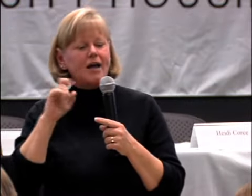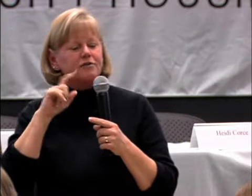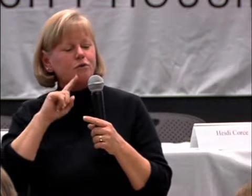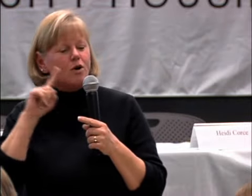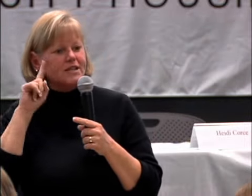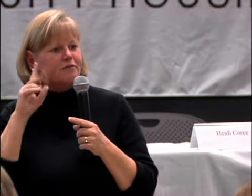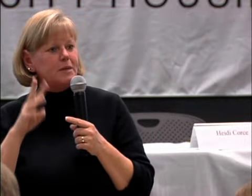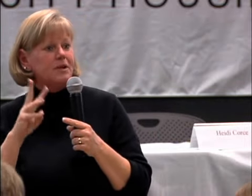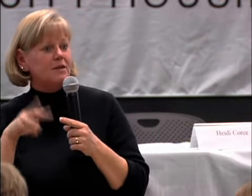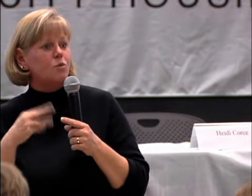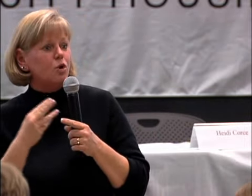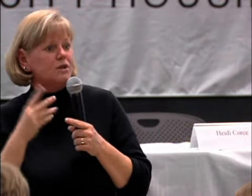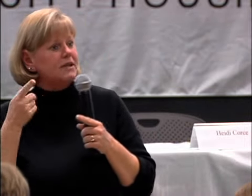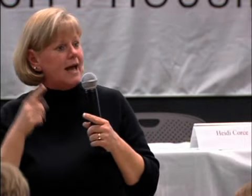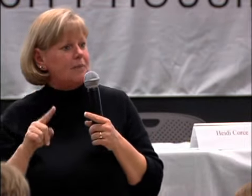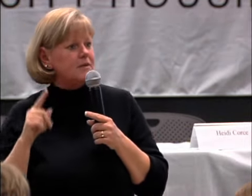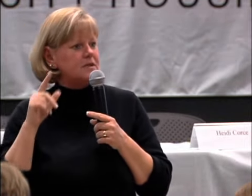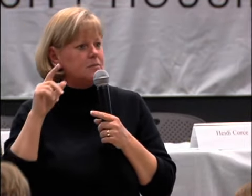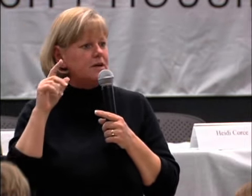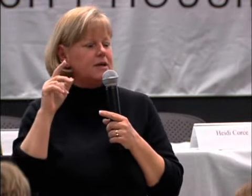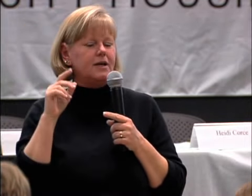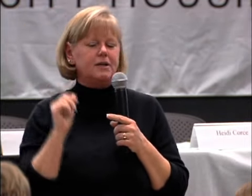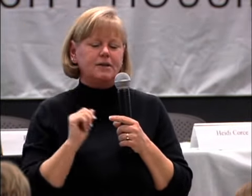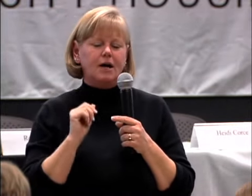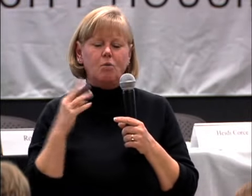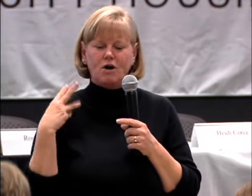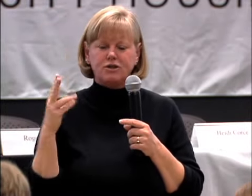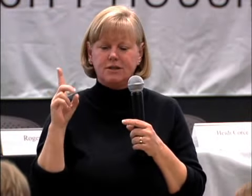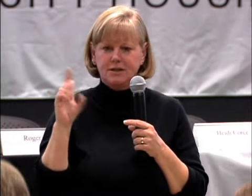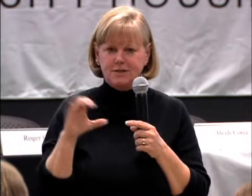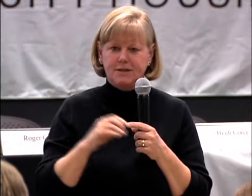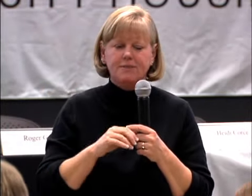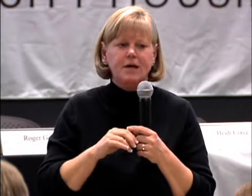UNIVERSITY OF, BY, AND FOR DEAF PEOPLE IN THE WORLD AND IT IS IN